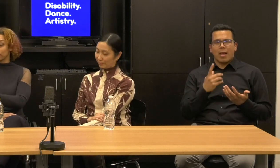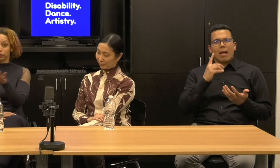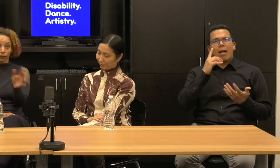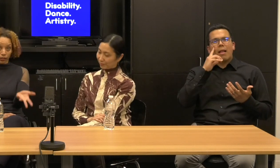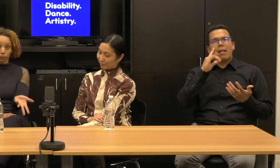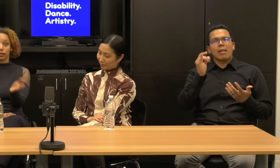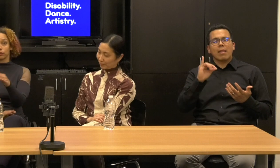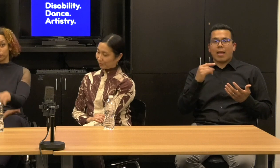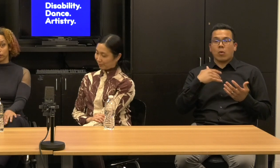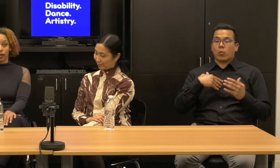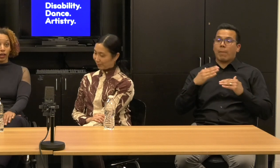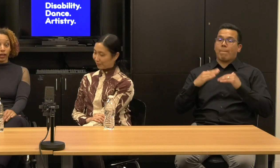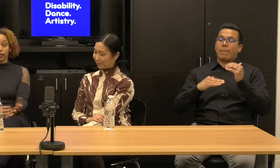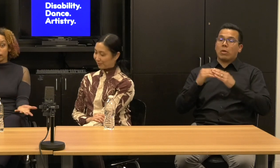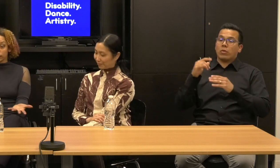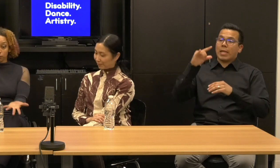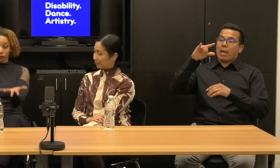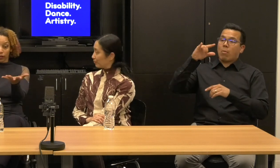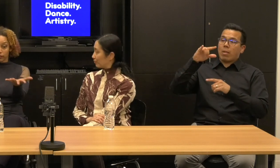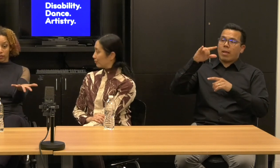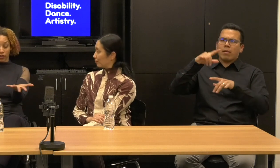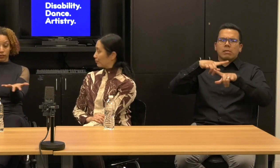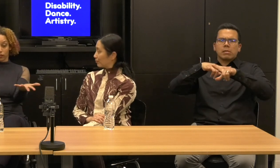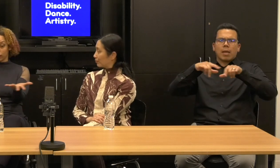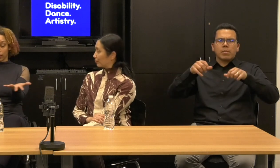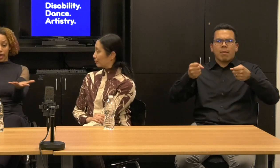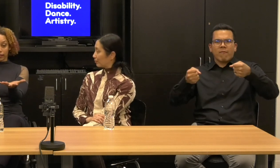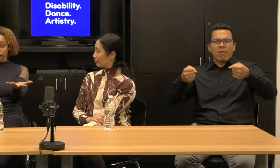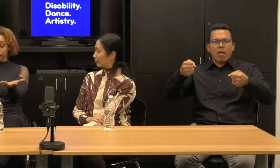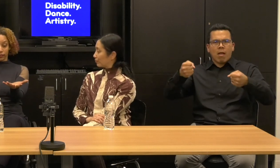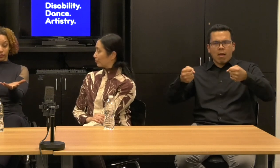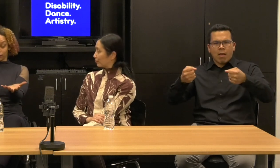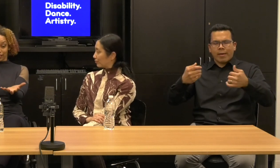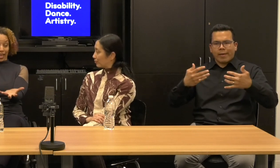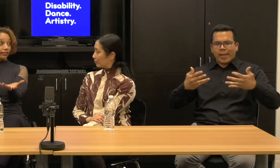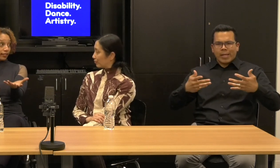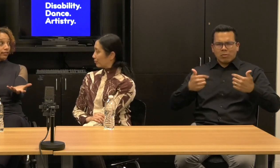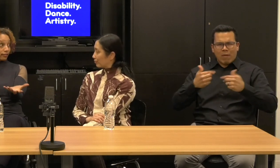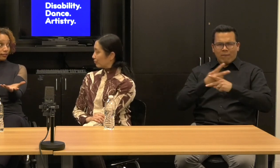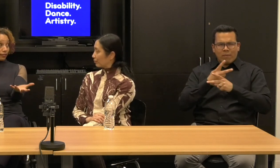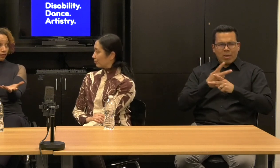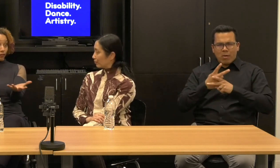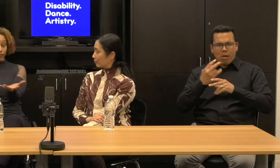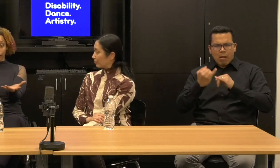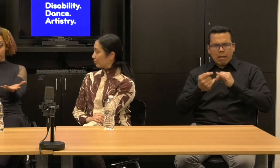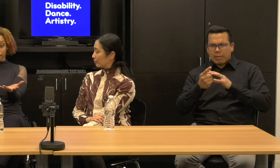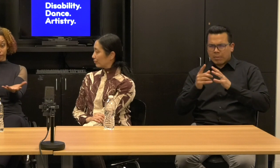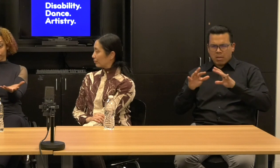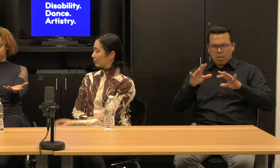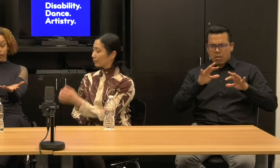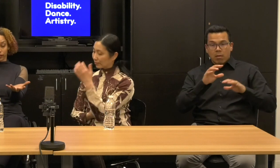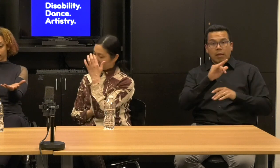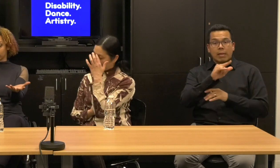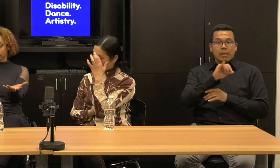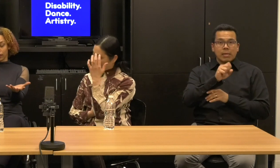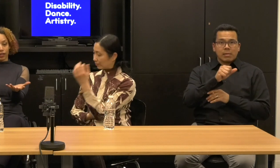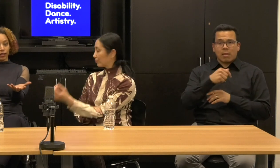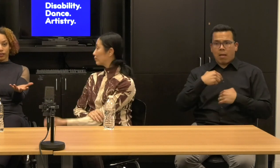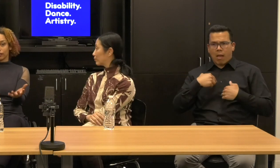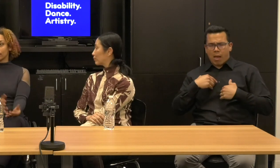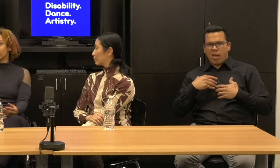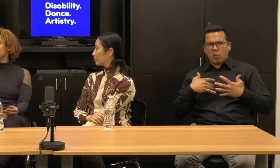The plane was flying the plane and Lisa and Mariah together help just held it because,